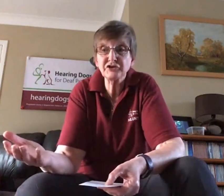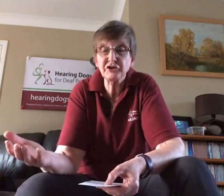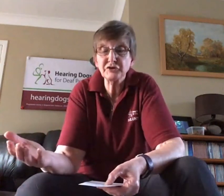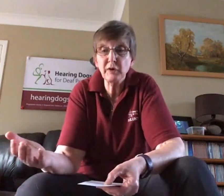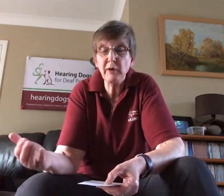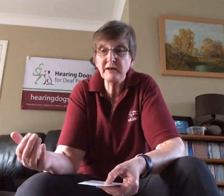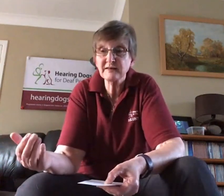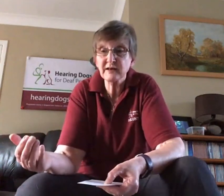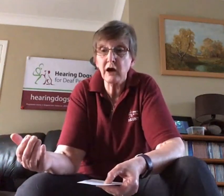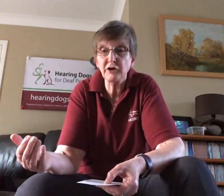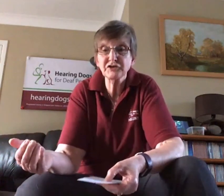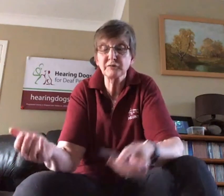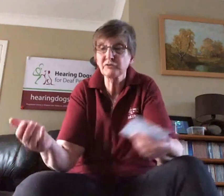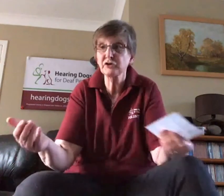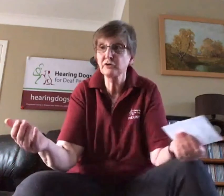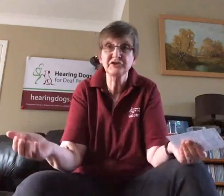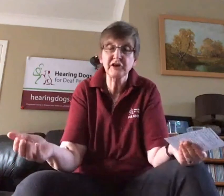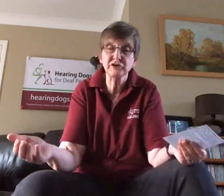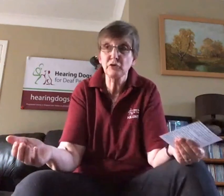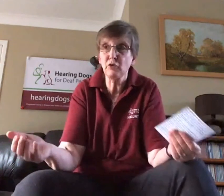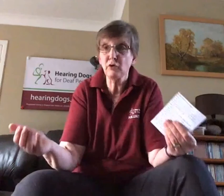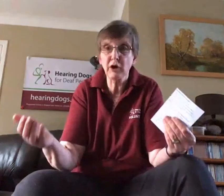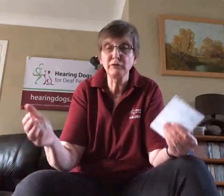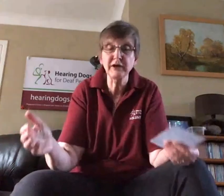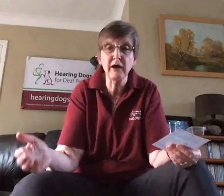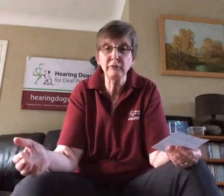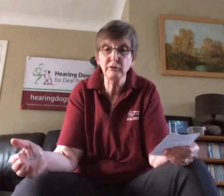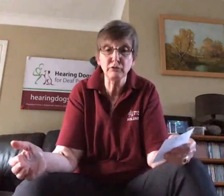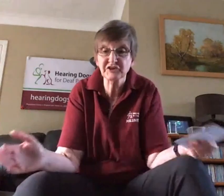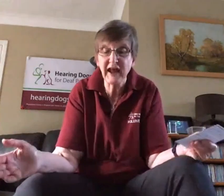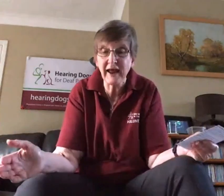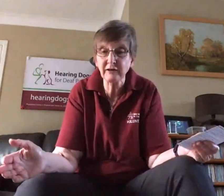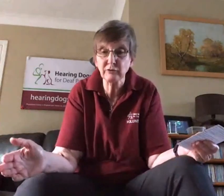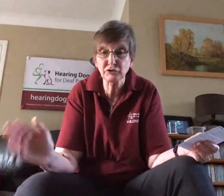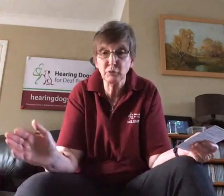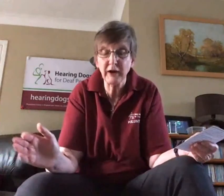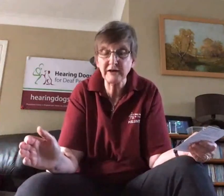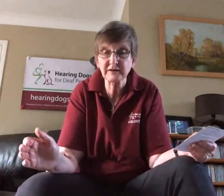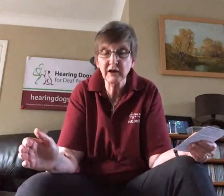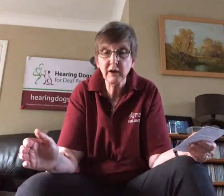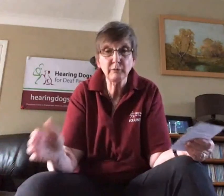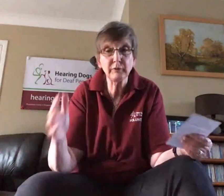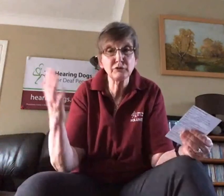we might ask them to sit, or go down, or to stand, or to wait, but we'd also use that